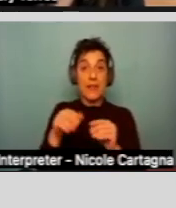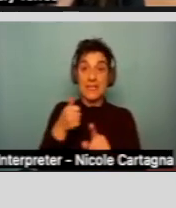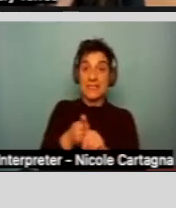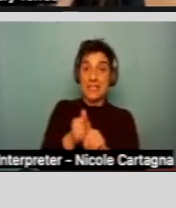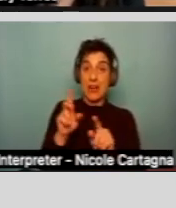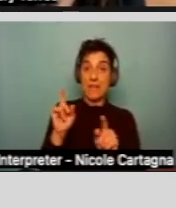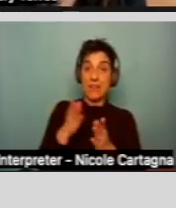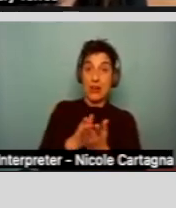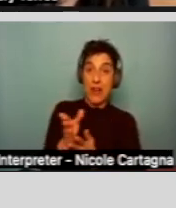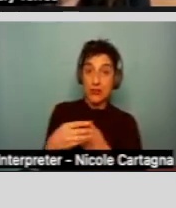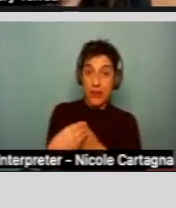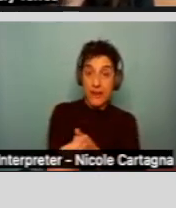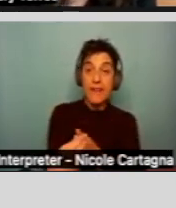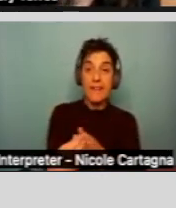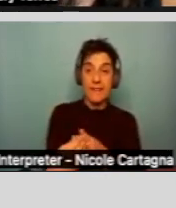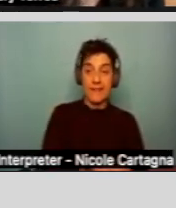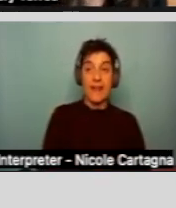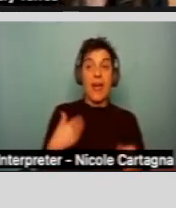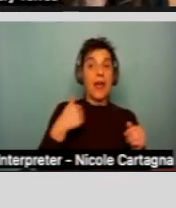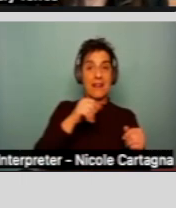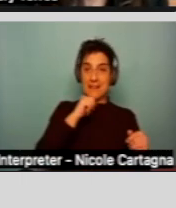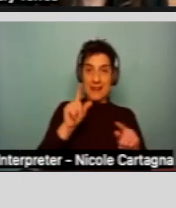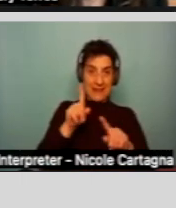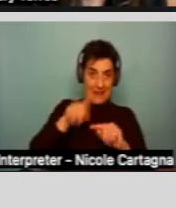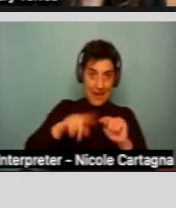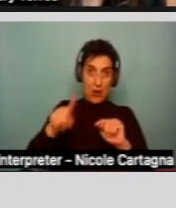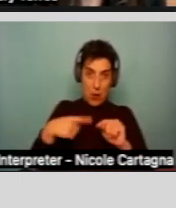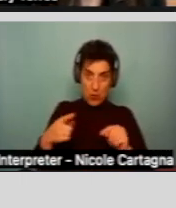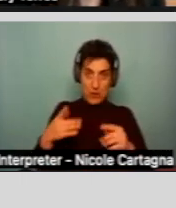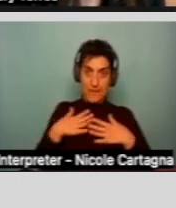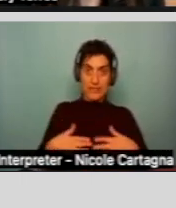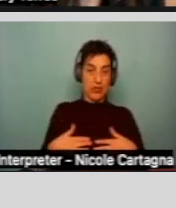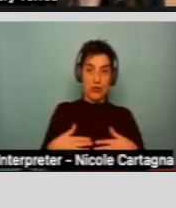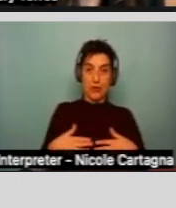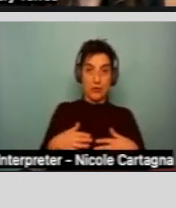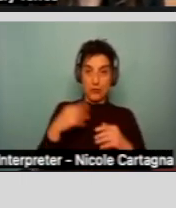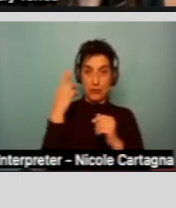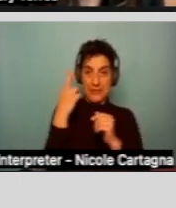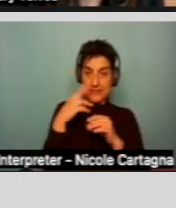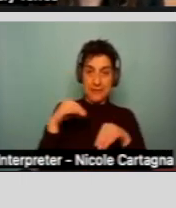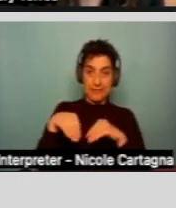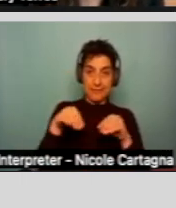and it must not solely be physical in nature.